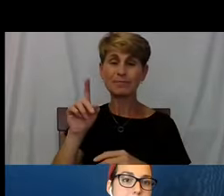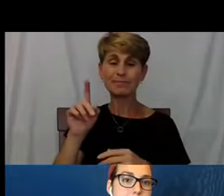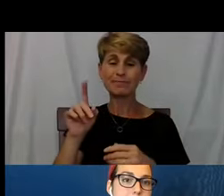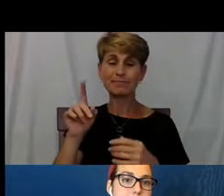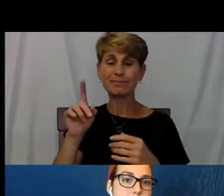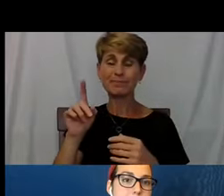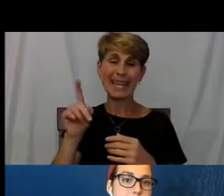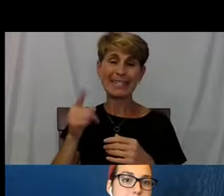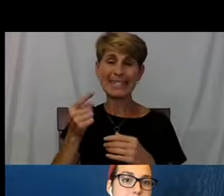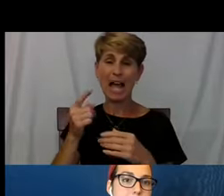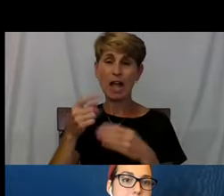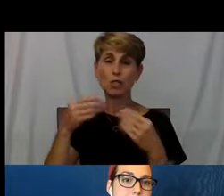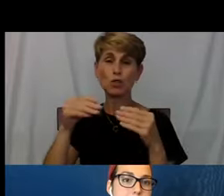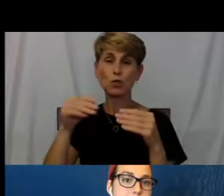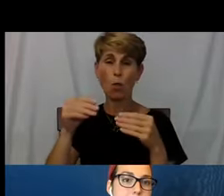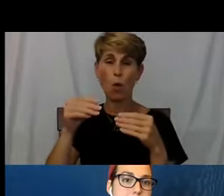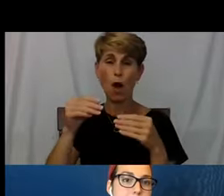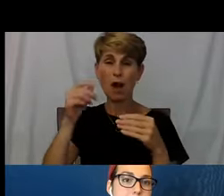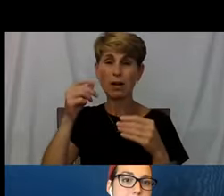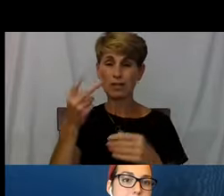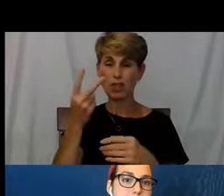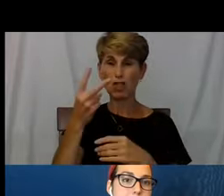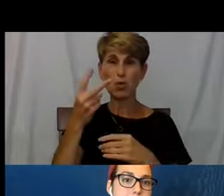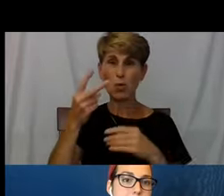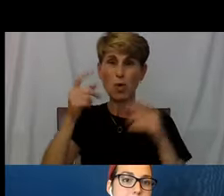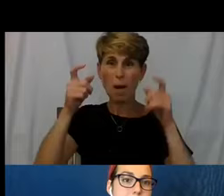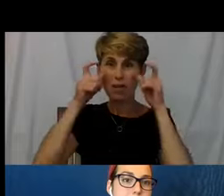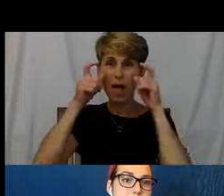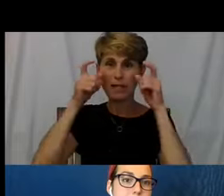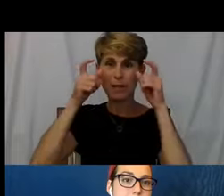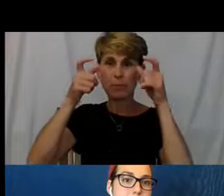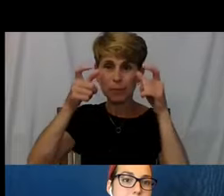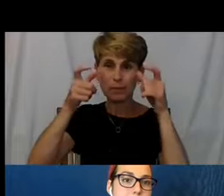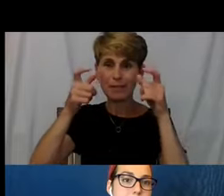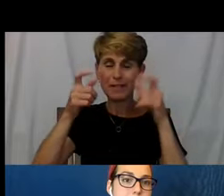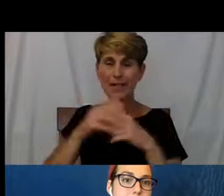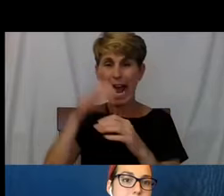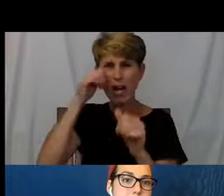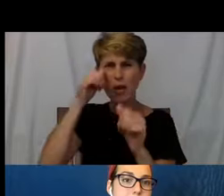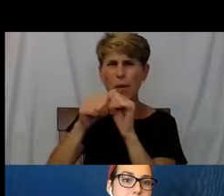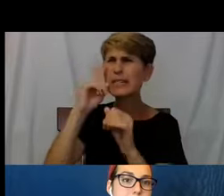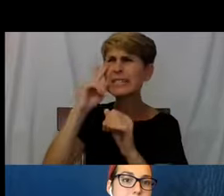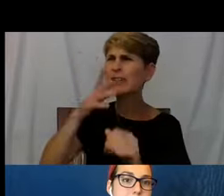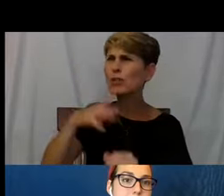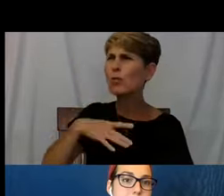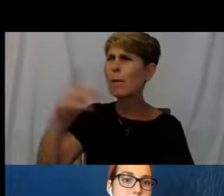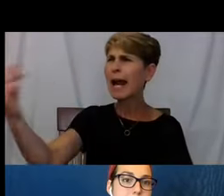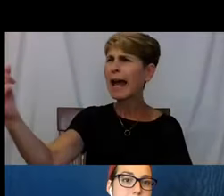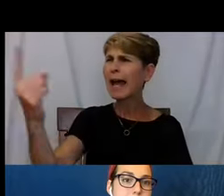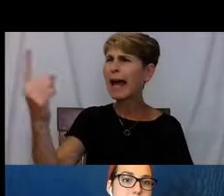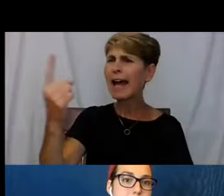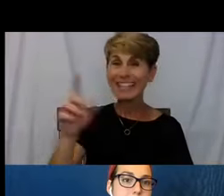And I remember looking out and I see this nice lady, and she did have lipstick on by the way, coming down the road say hey, what's up?